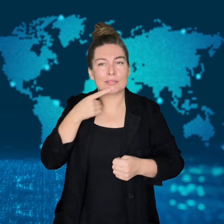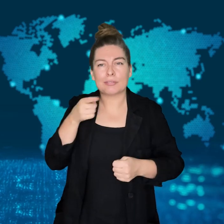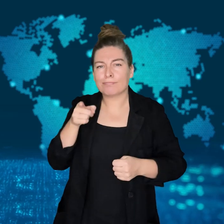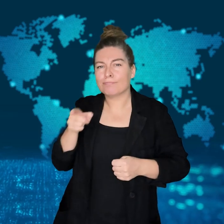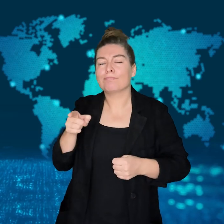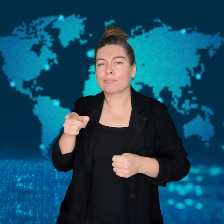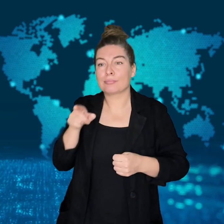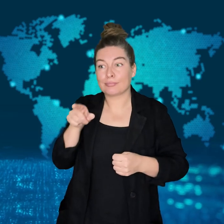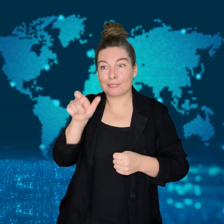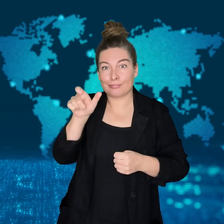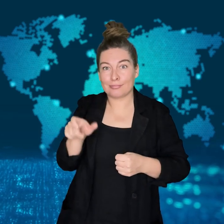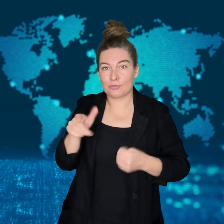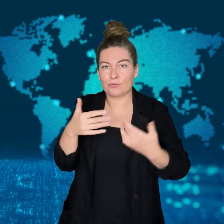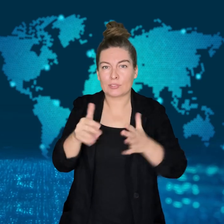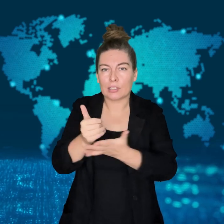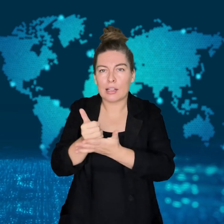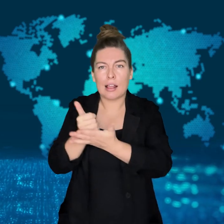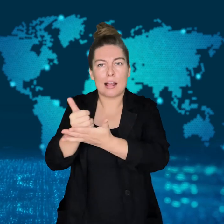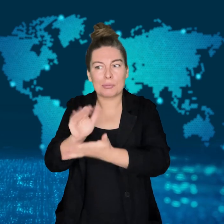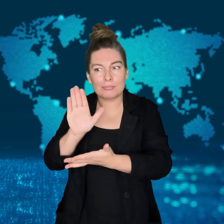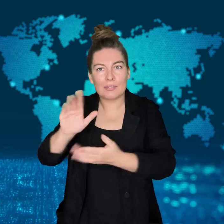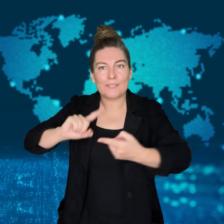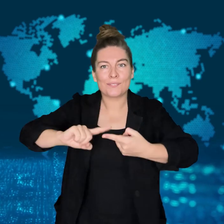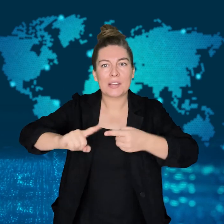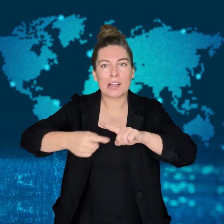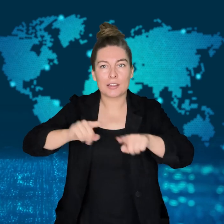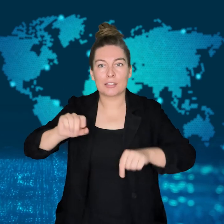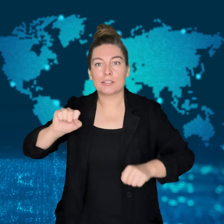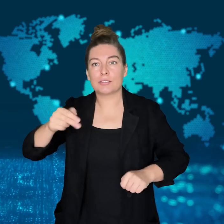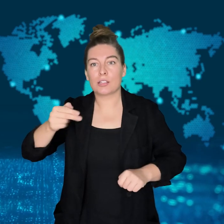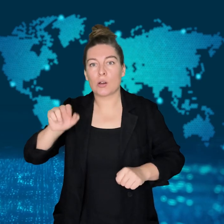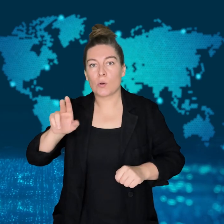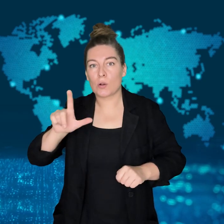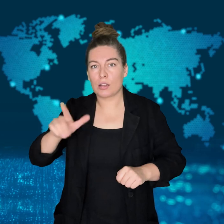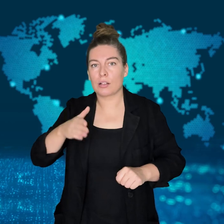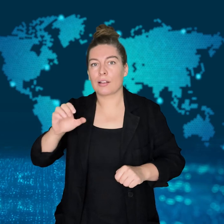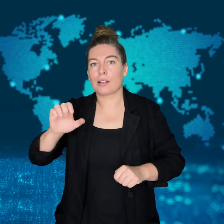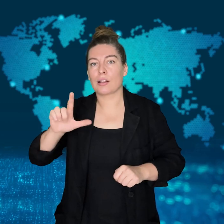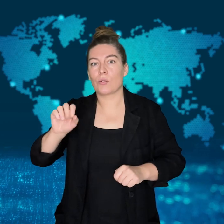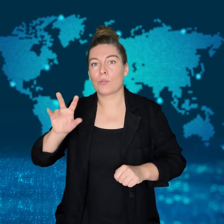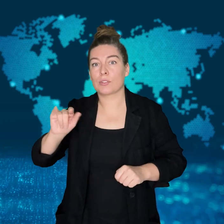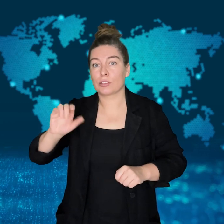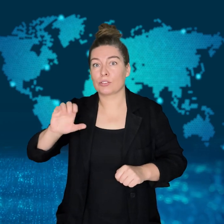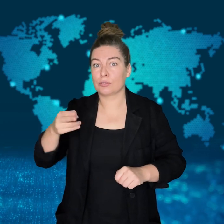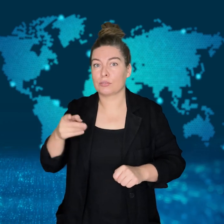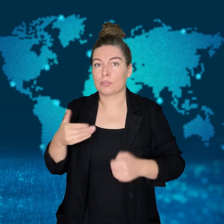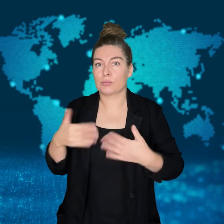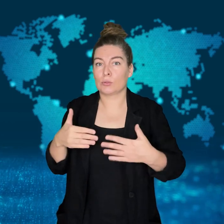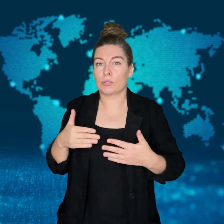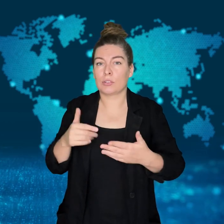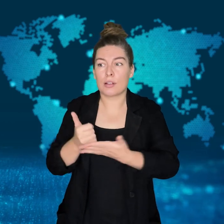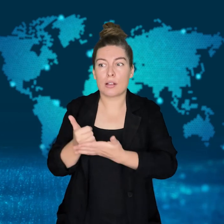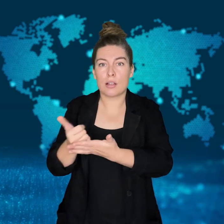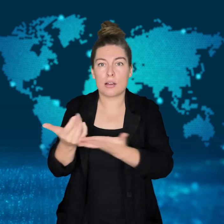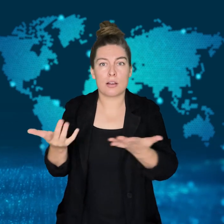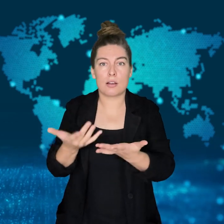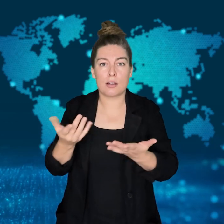He is charged with bribery as well as fraud and breach of trust.